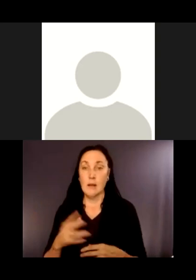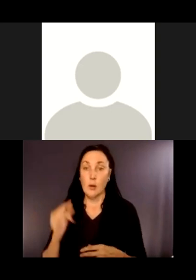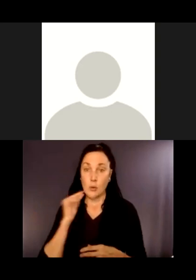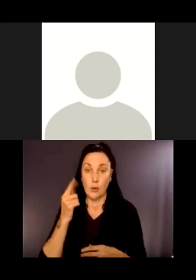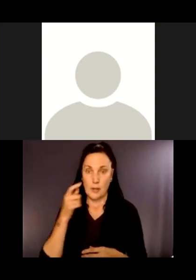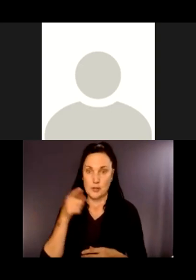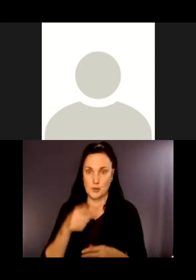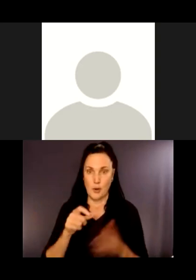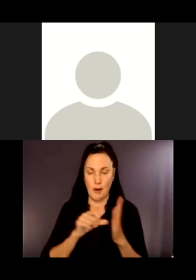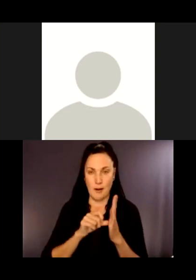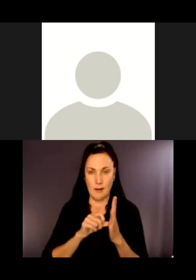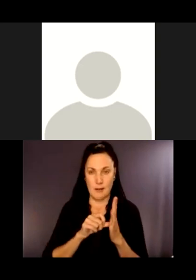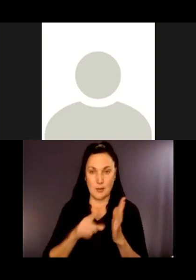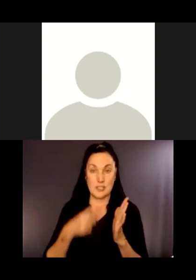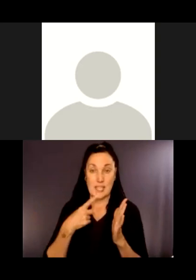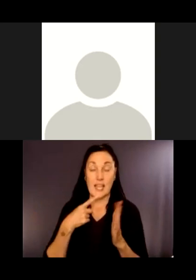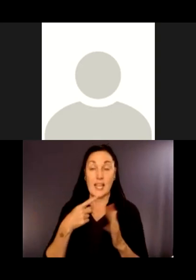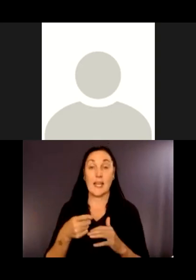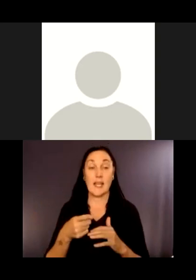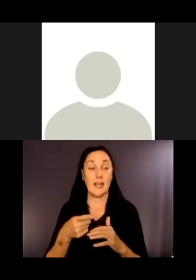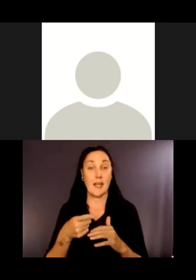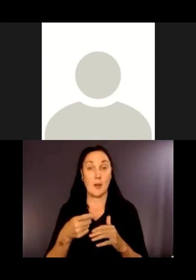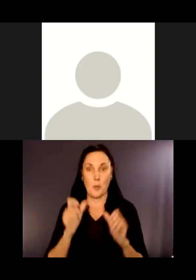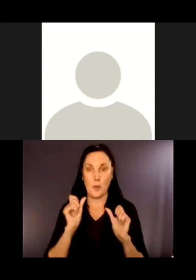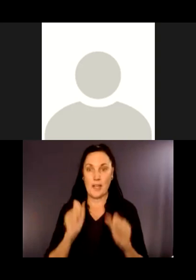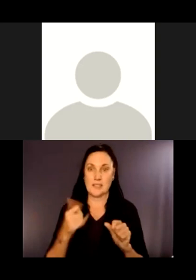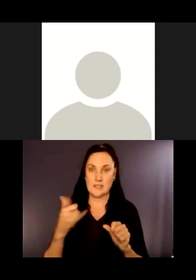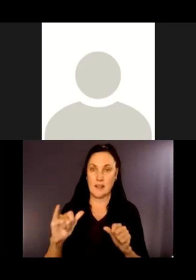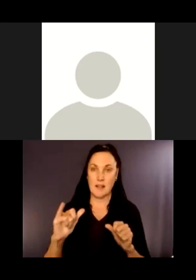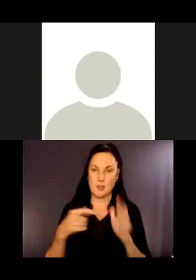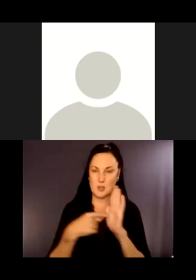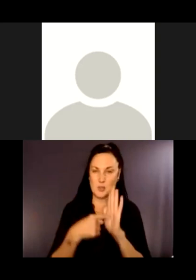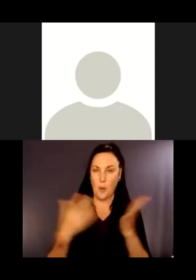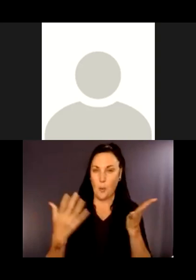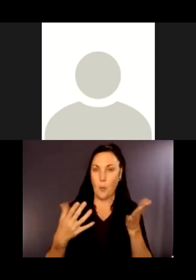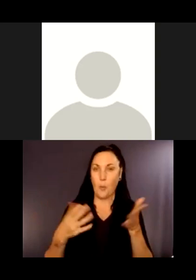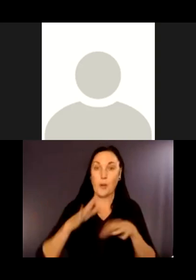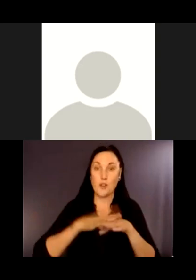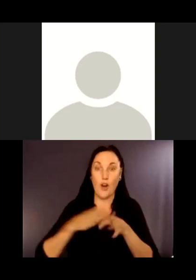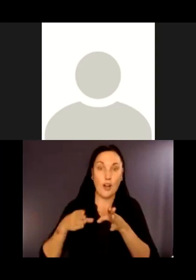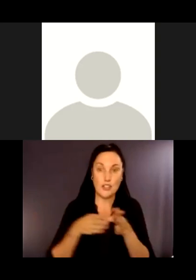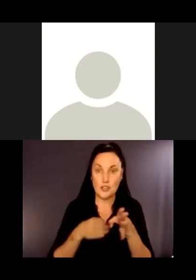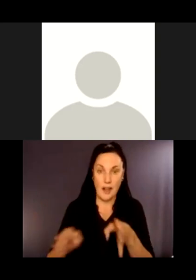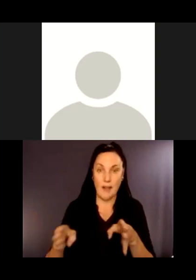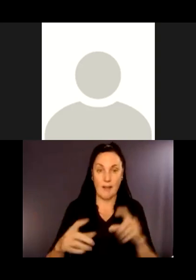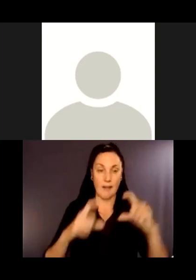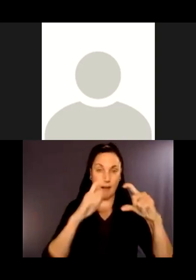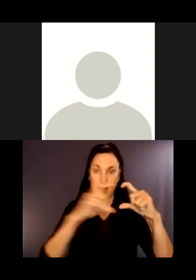might be useful for people who couldn't get to them. Is that what I'm hearing? Some markers on the map.